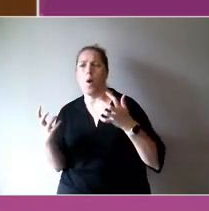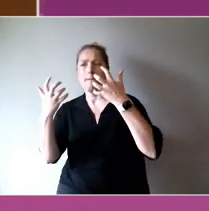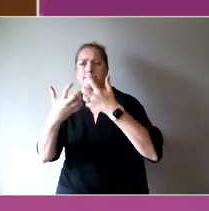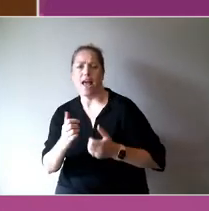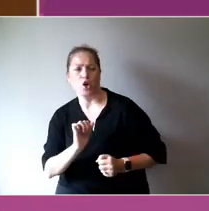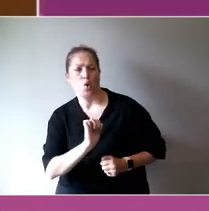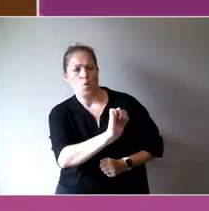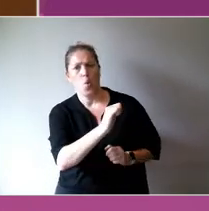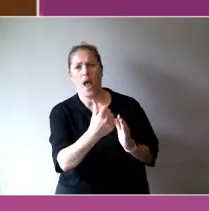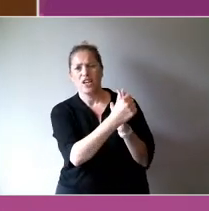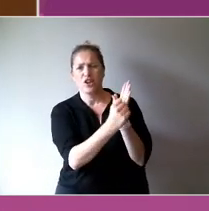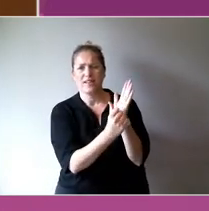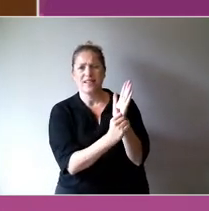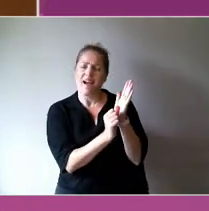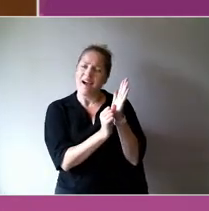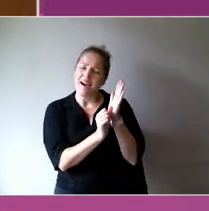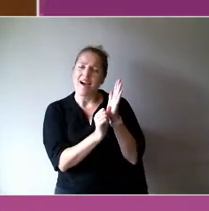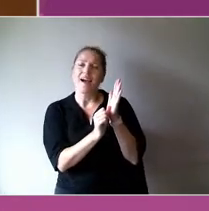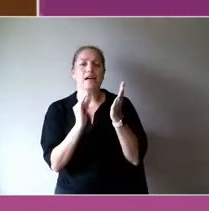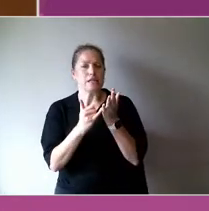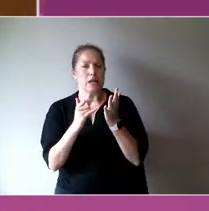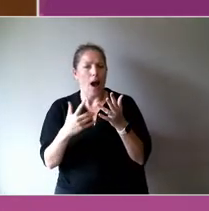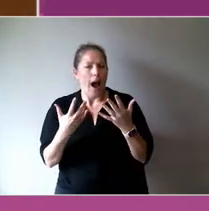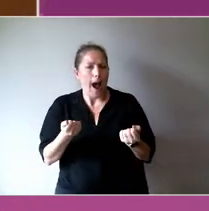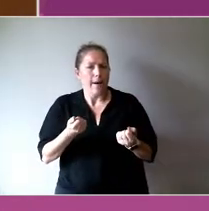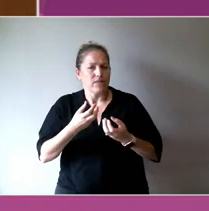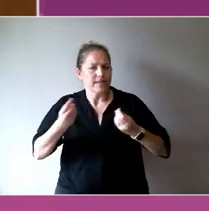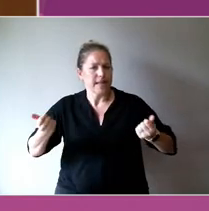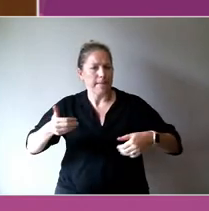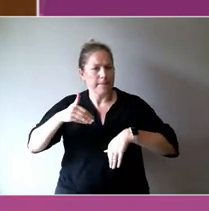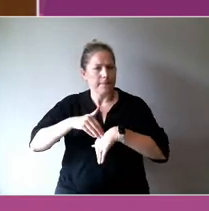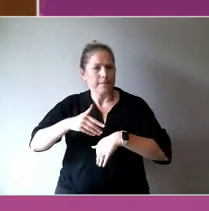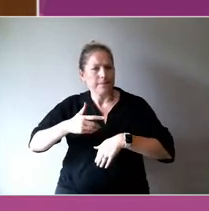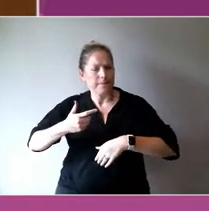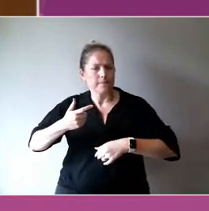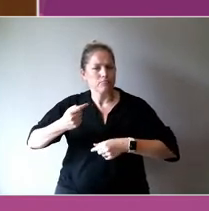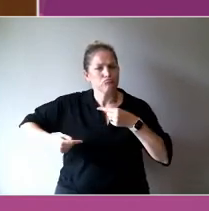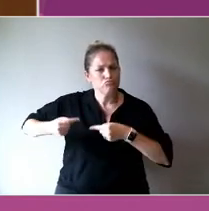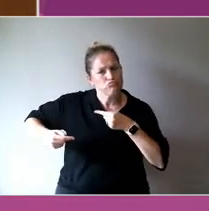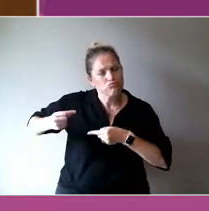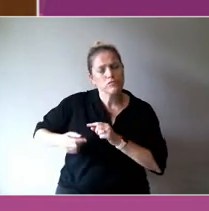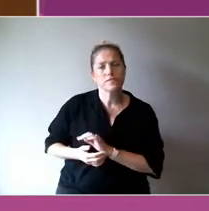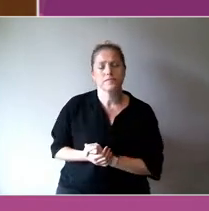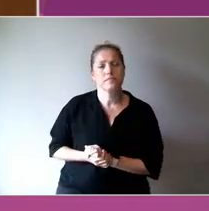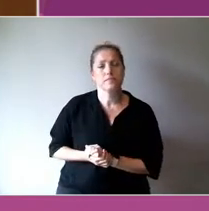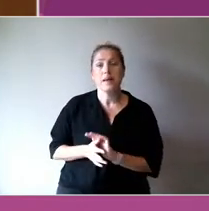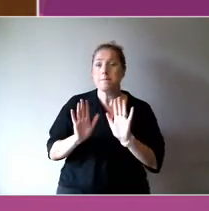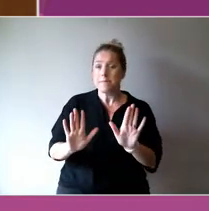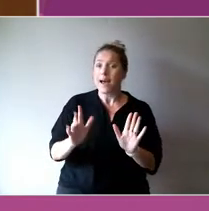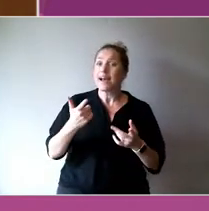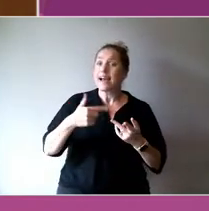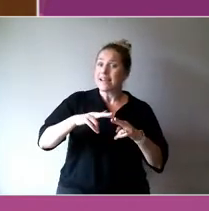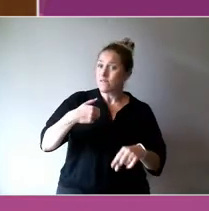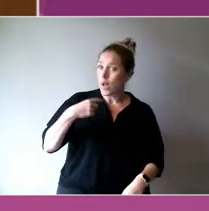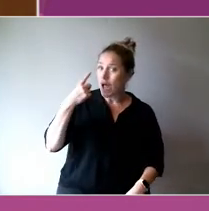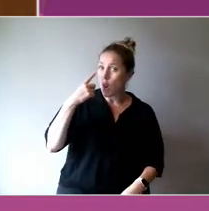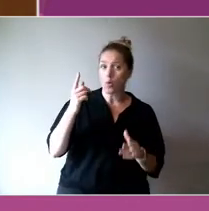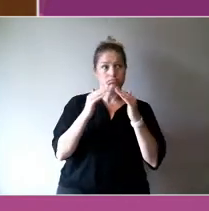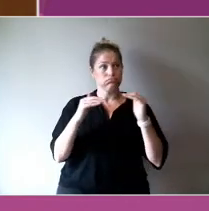But I think really if we look at a national level, in the big picture, in terms of the